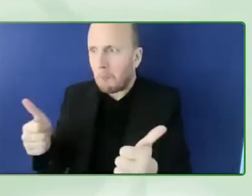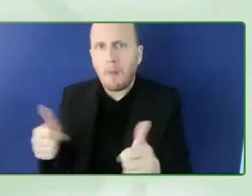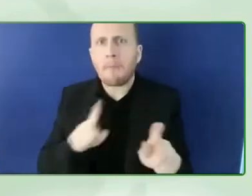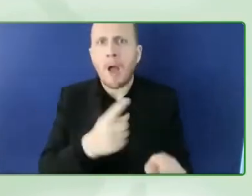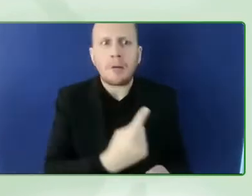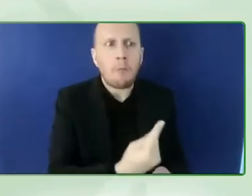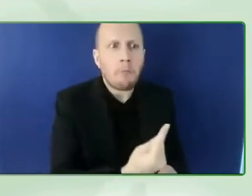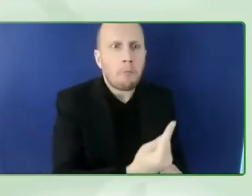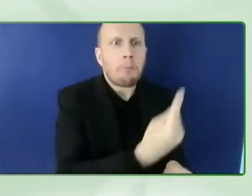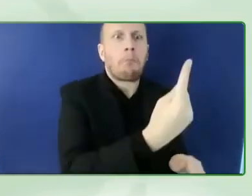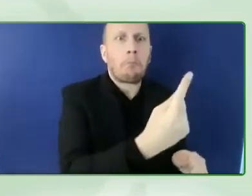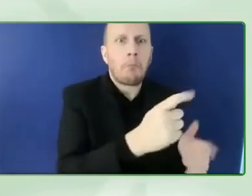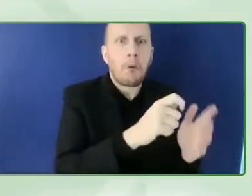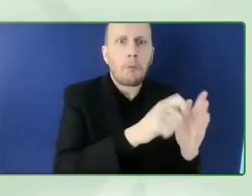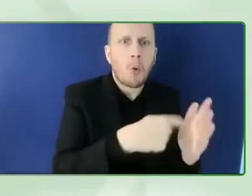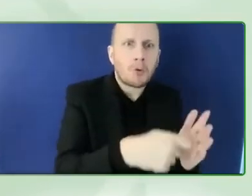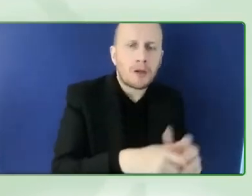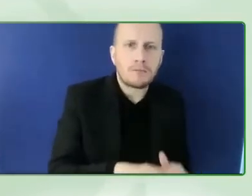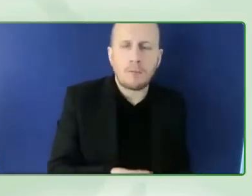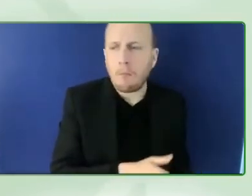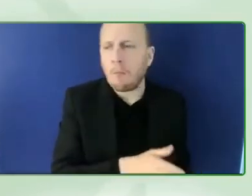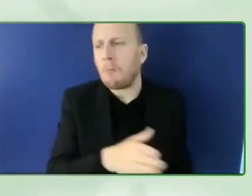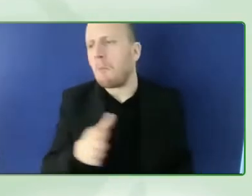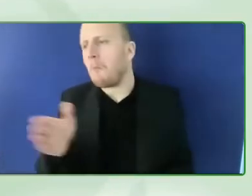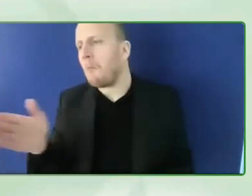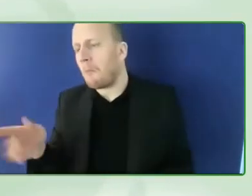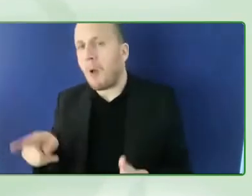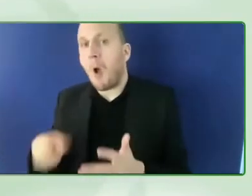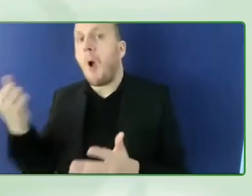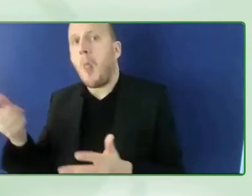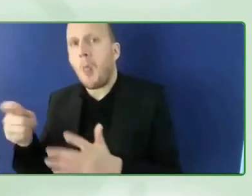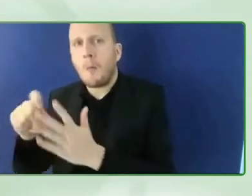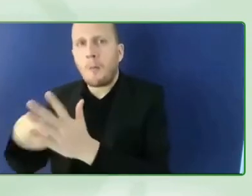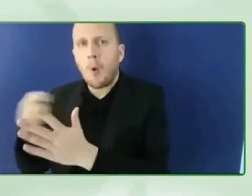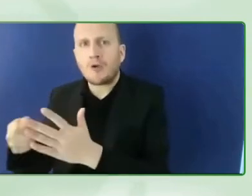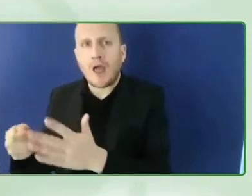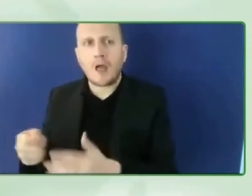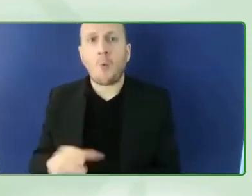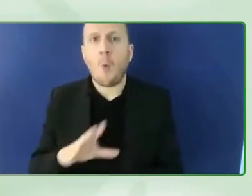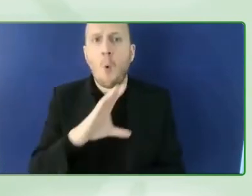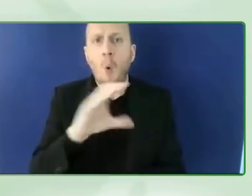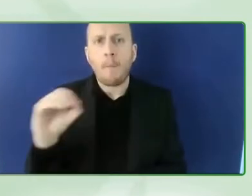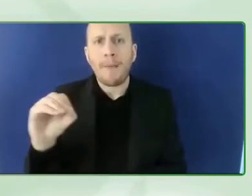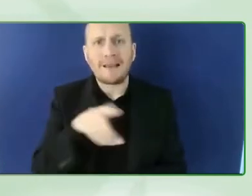it's a a company over there it's like randomly and it's only a few